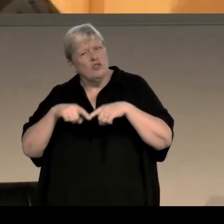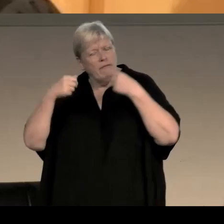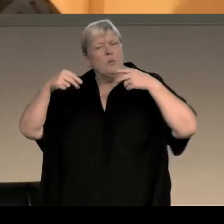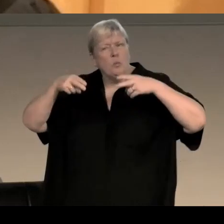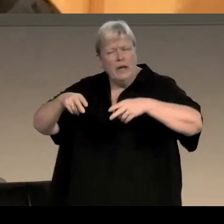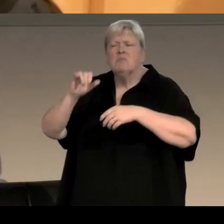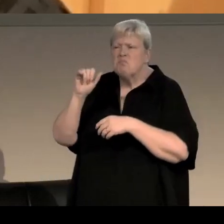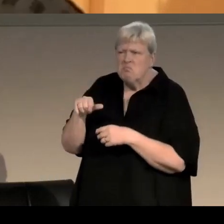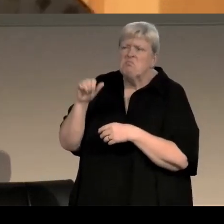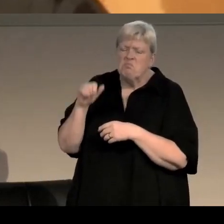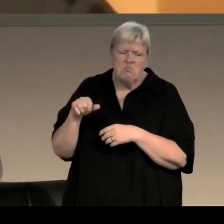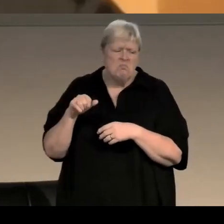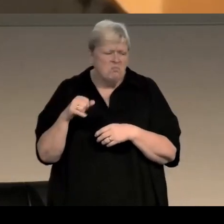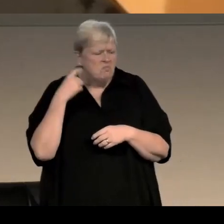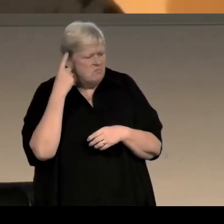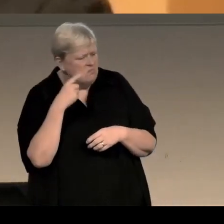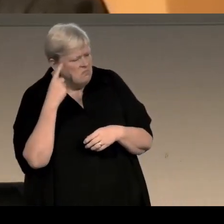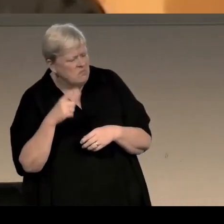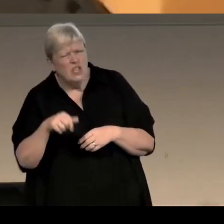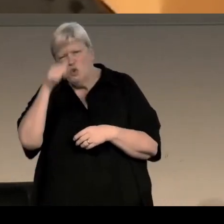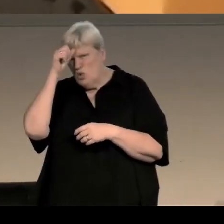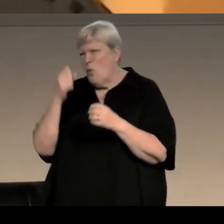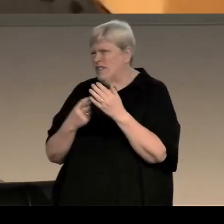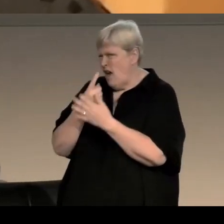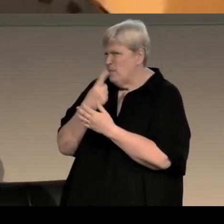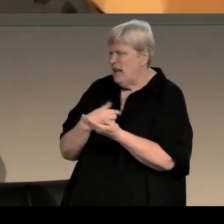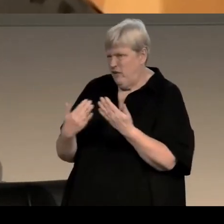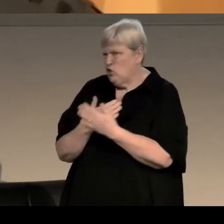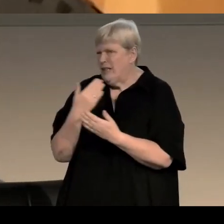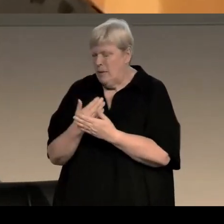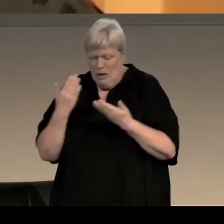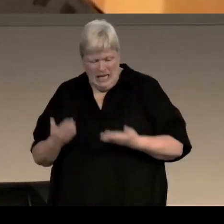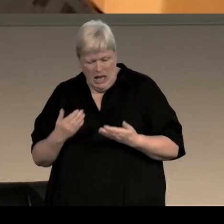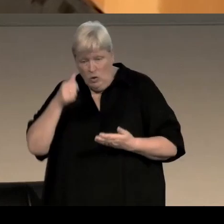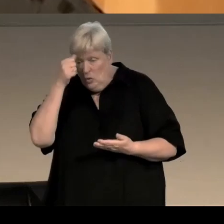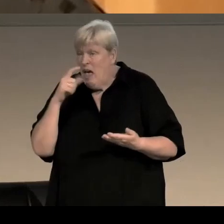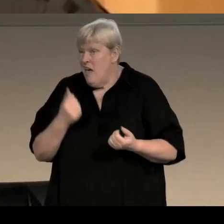you know and when you're writing about a contemporary novel, you kind of know what's happening. You don't have to go and check